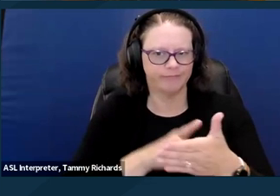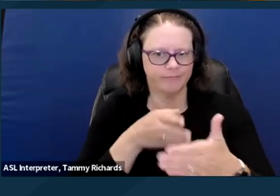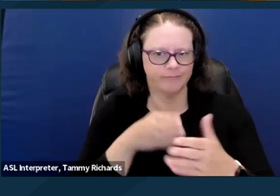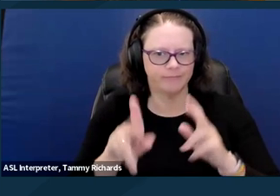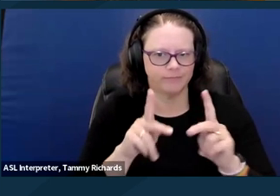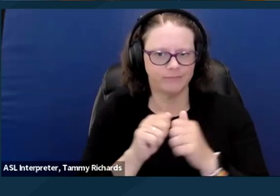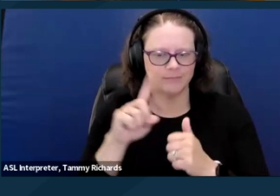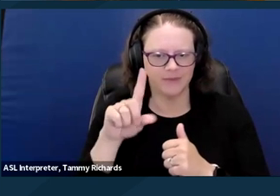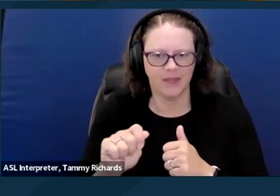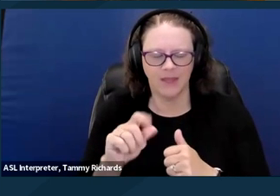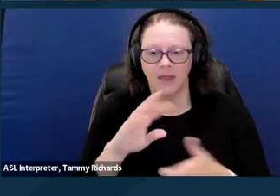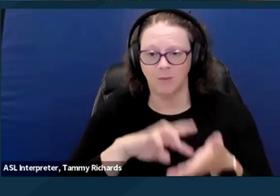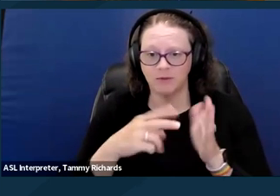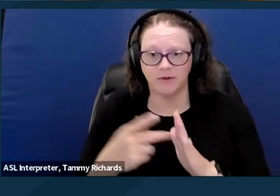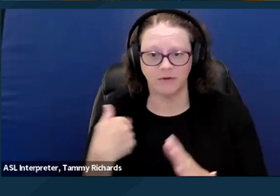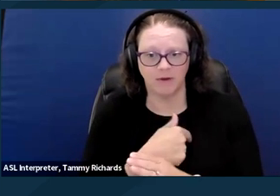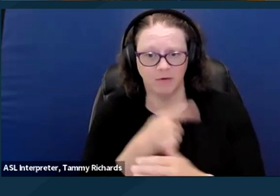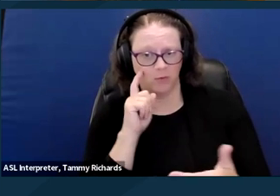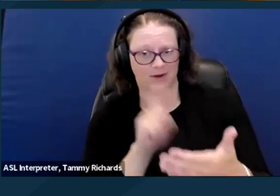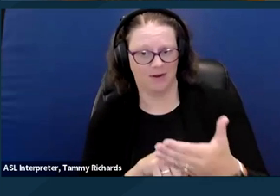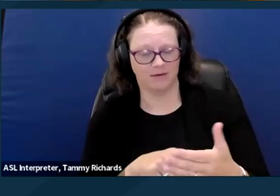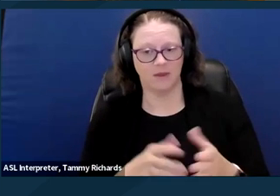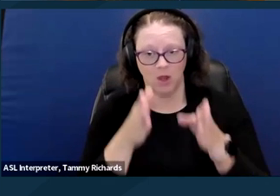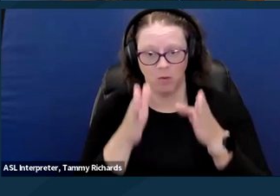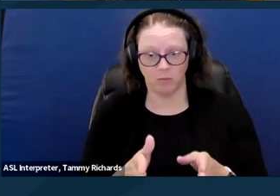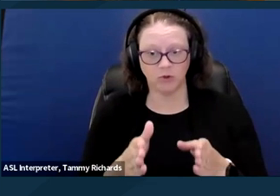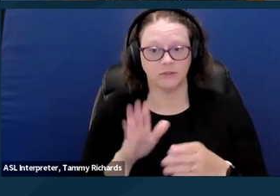of how a person's existence at the intersections of race,